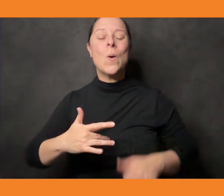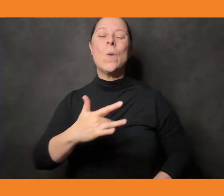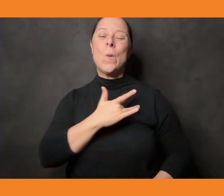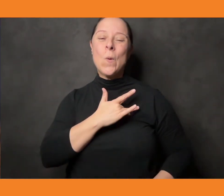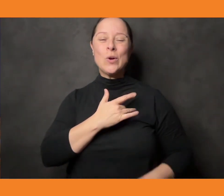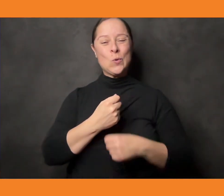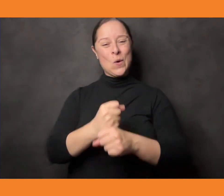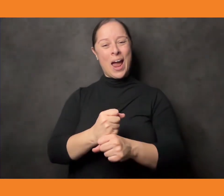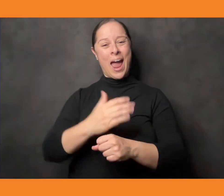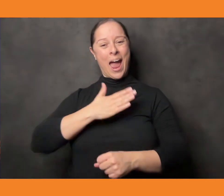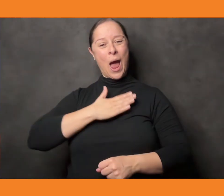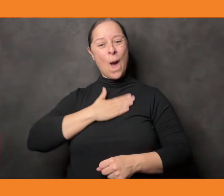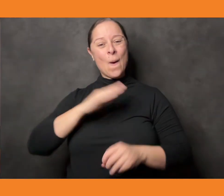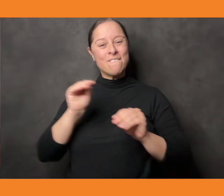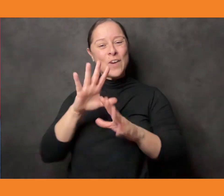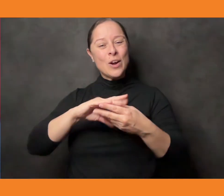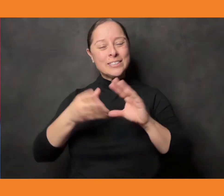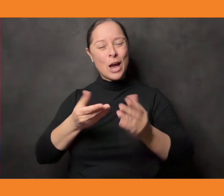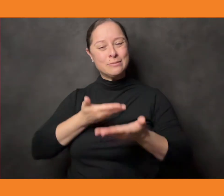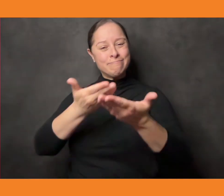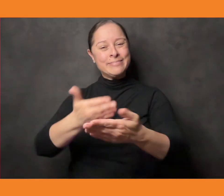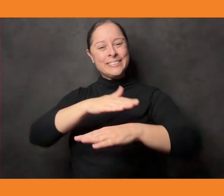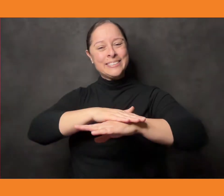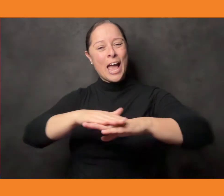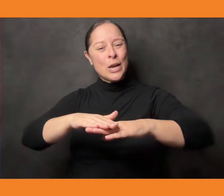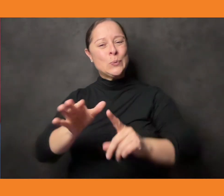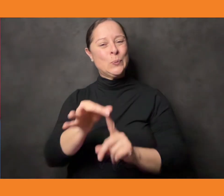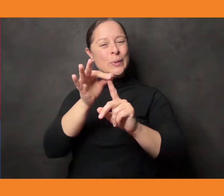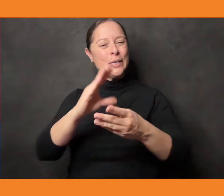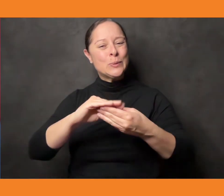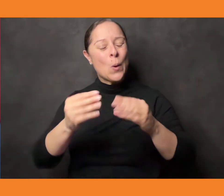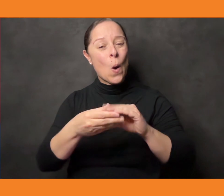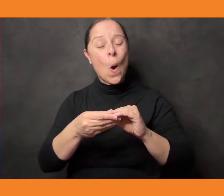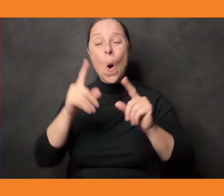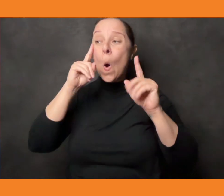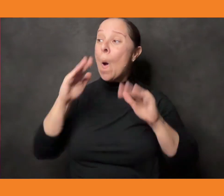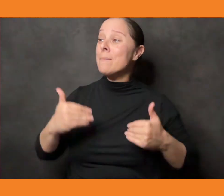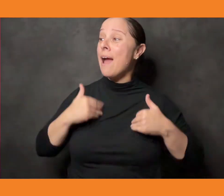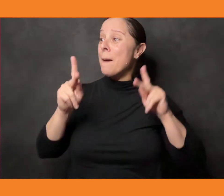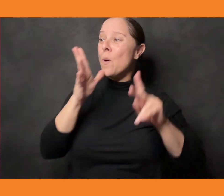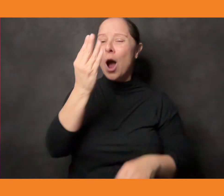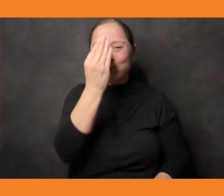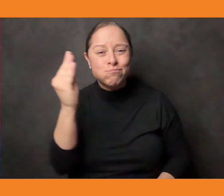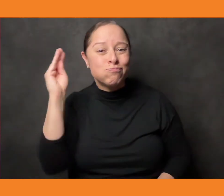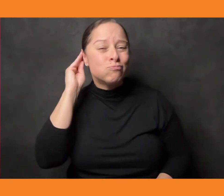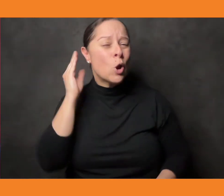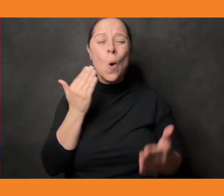and bring that to the stage in a unique story. I think we hope that young people will take away this idea that no matter what happens in your life,